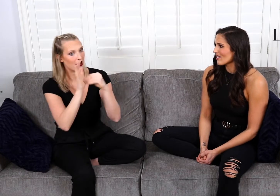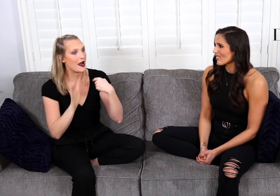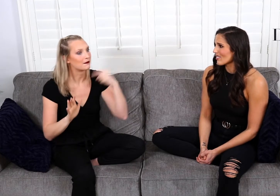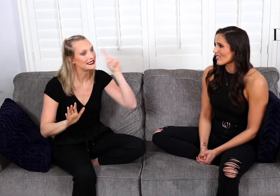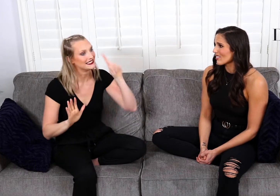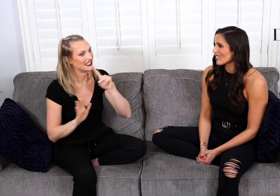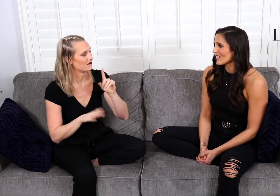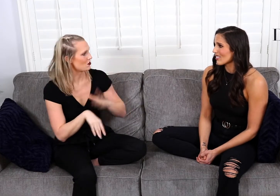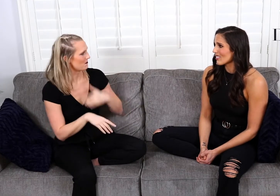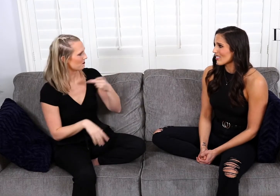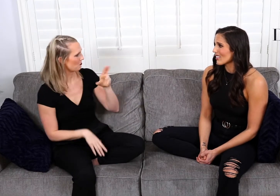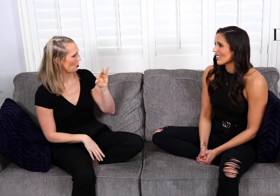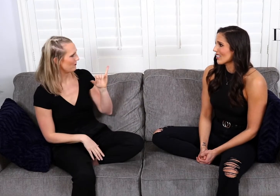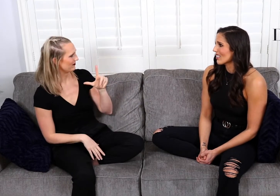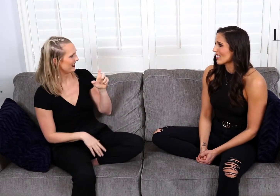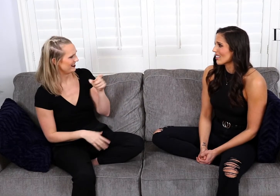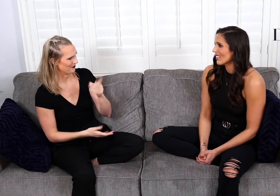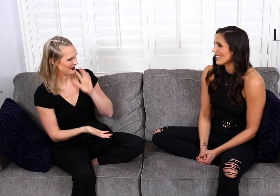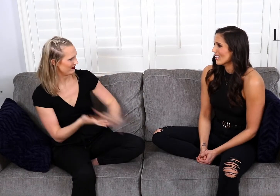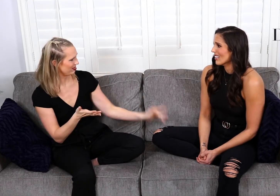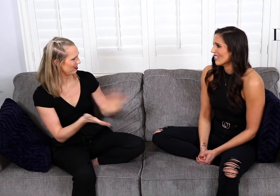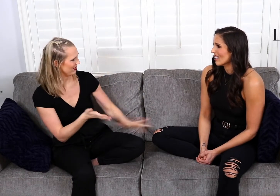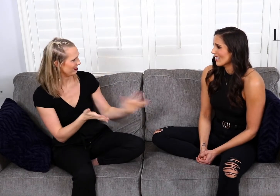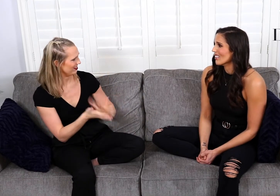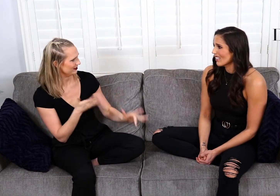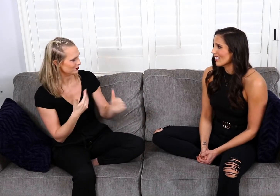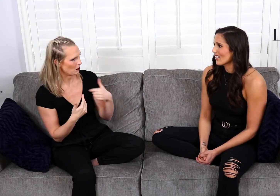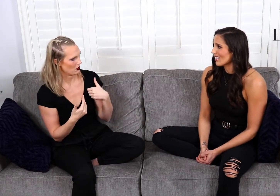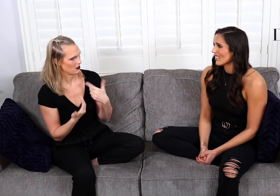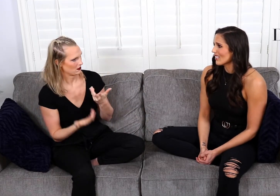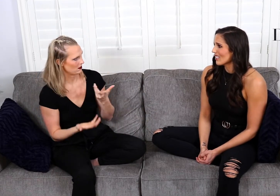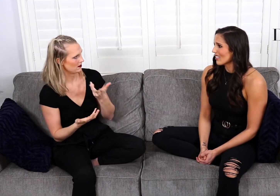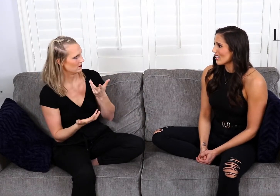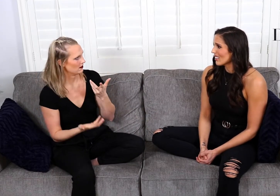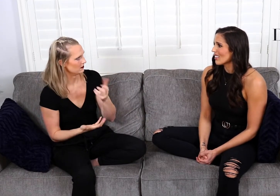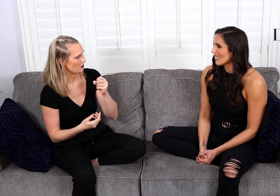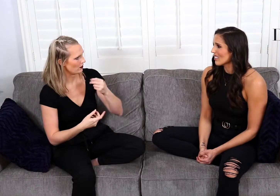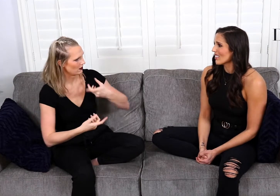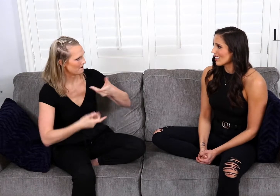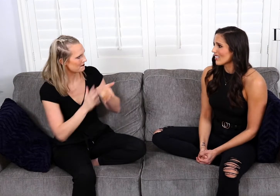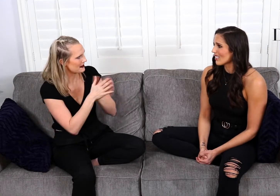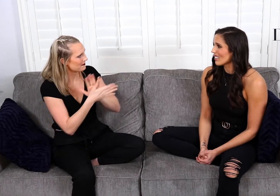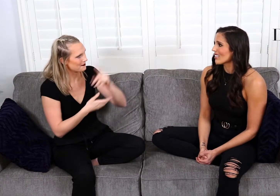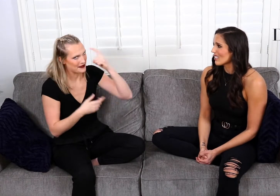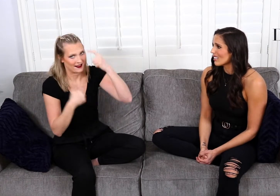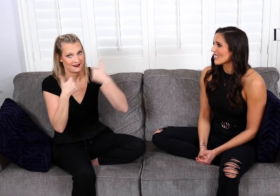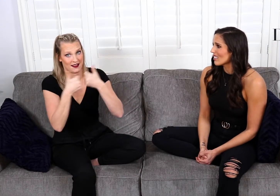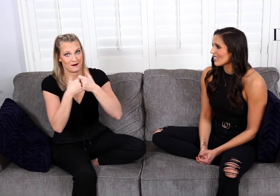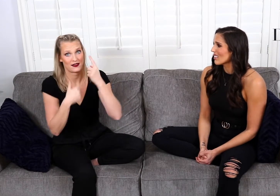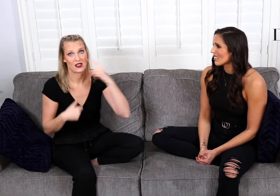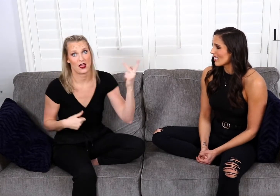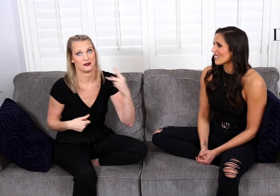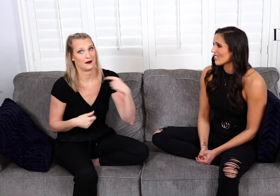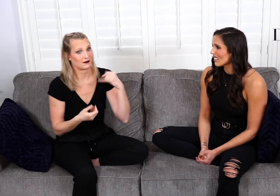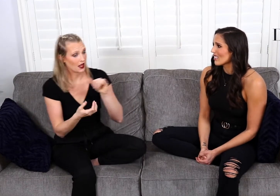I don't put it on my profile that I'm Deaf. Otherwise, they would just swipe right through. So it became a mind game for us